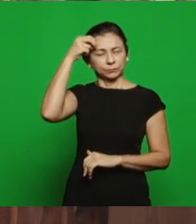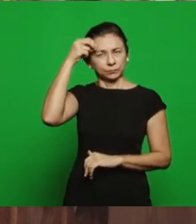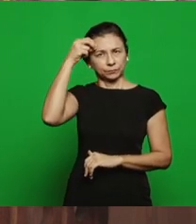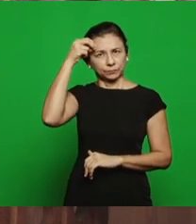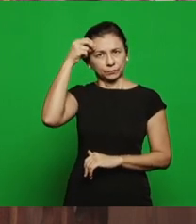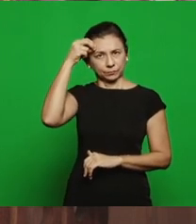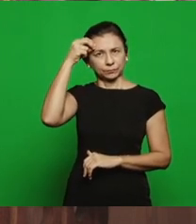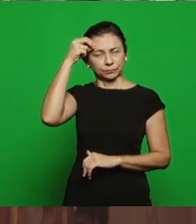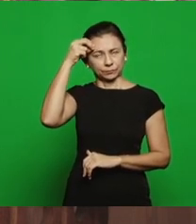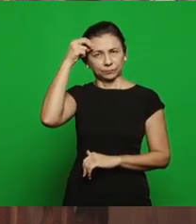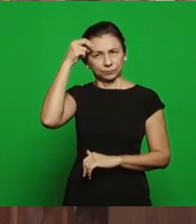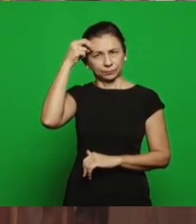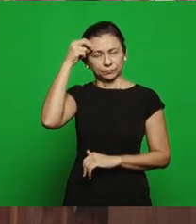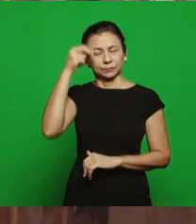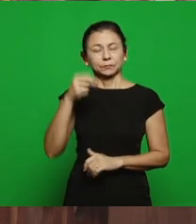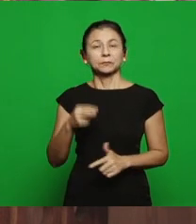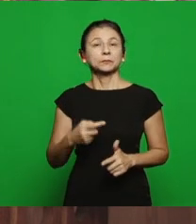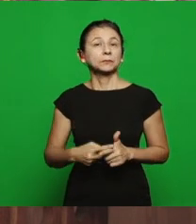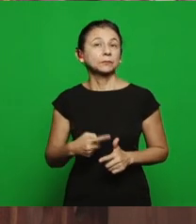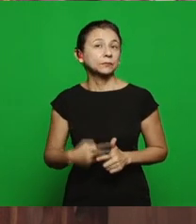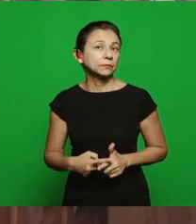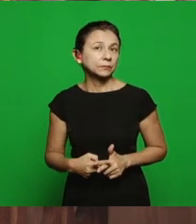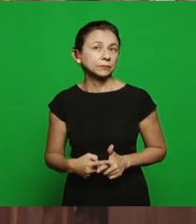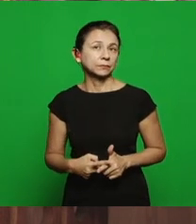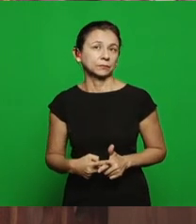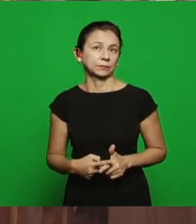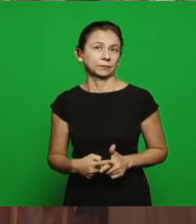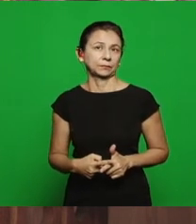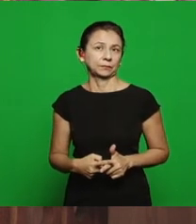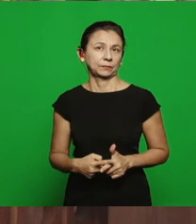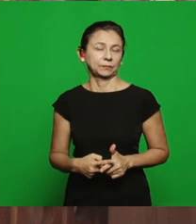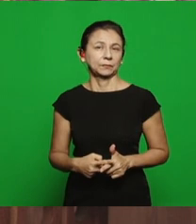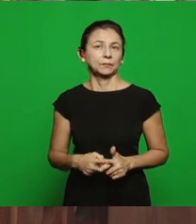church, why? Because the moment, in that